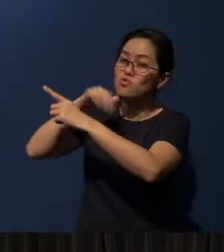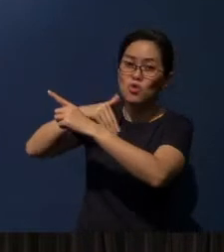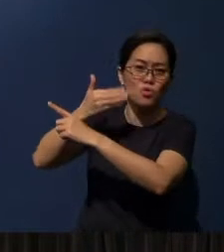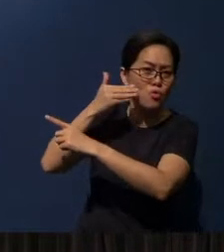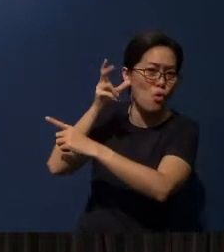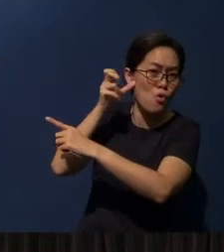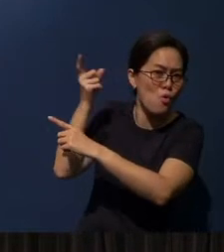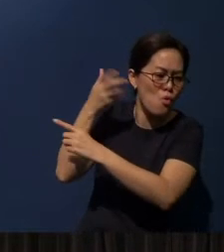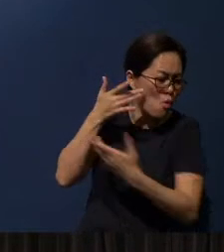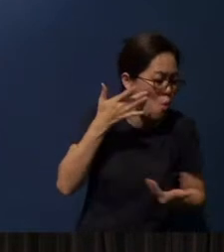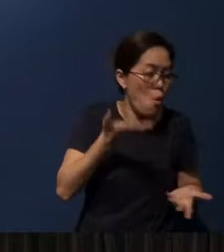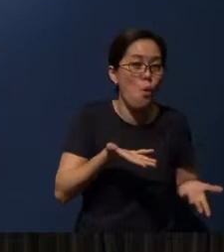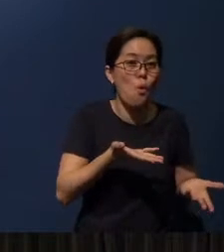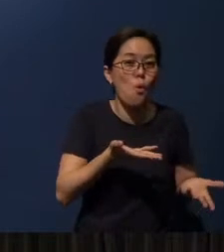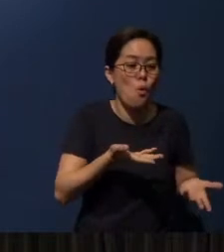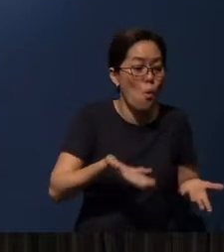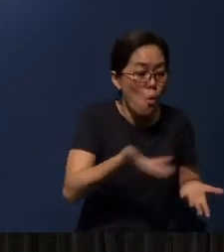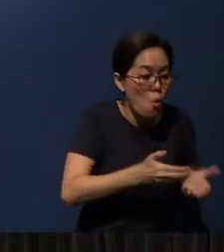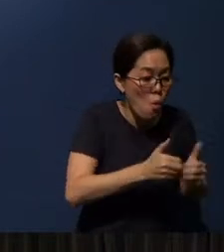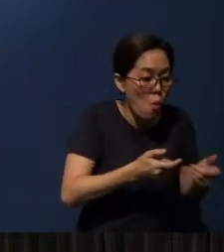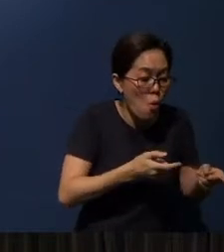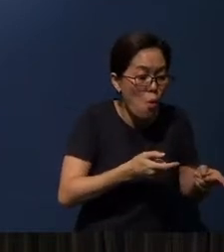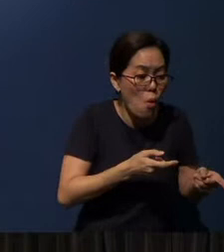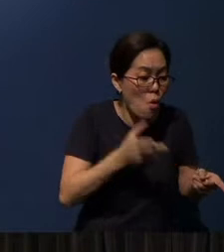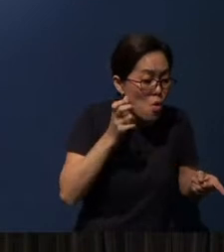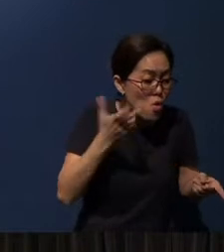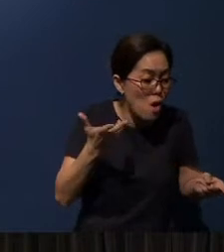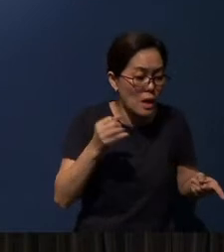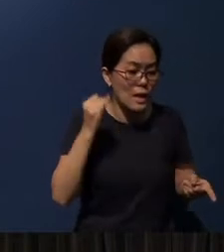And how shall they hear without a preacher?